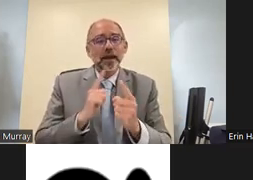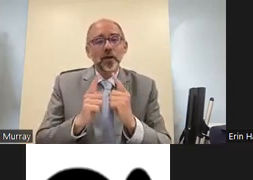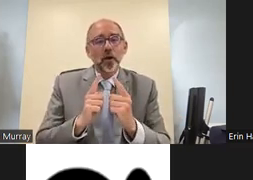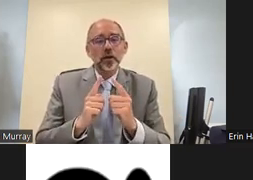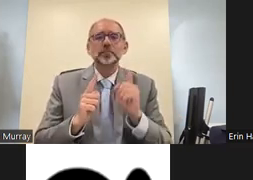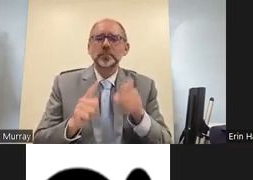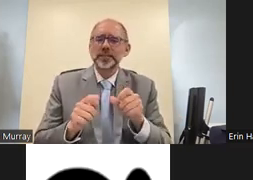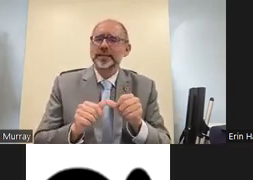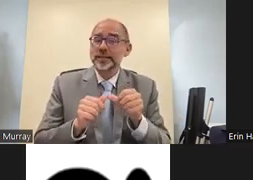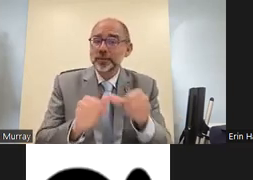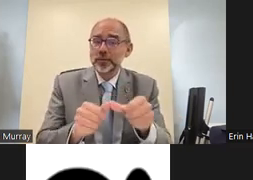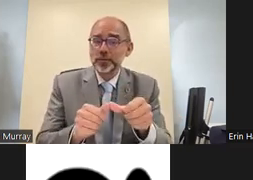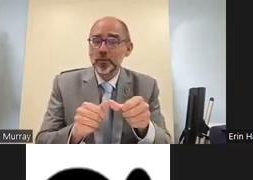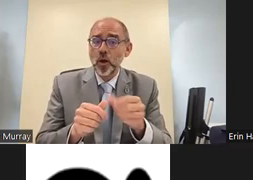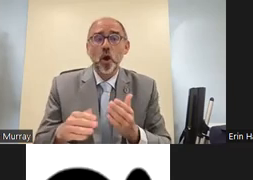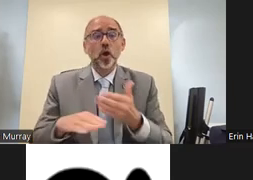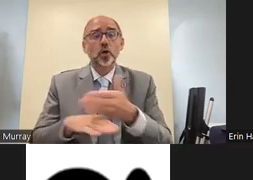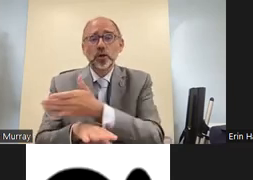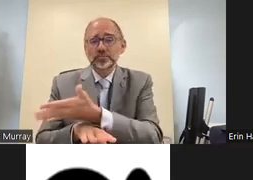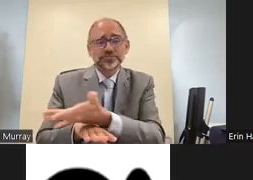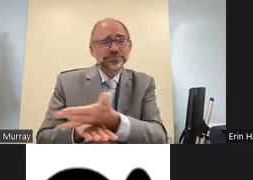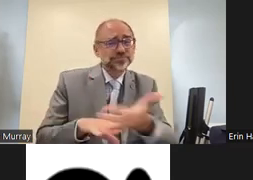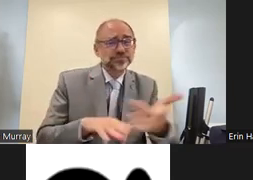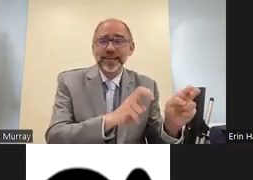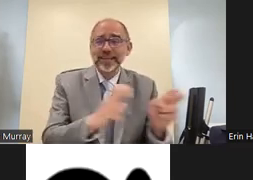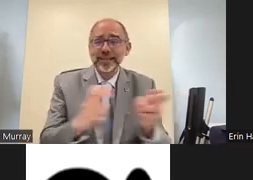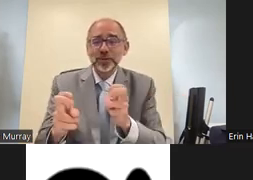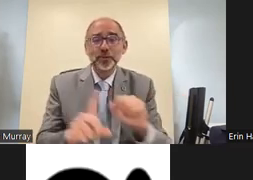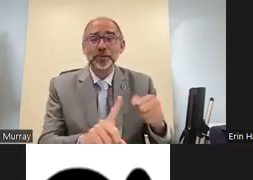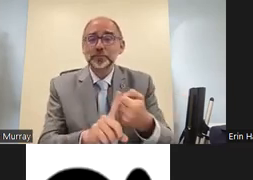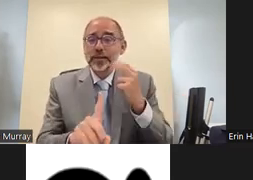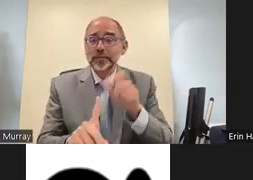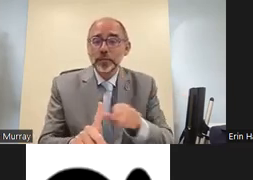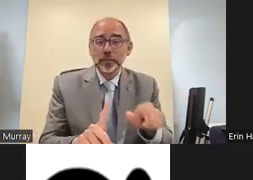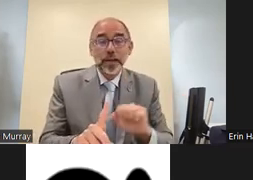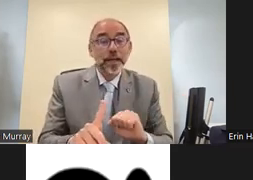the ukraine invasion but we need to make sure that these works continue across a variety of different